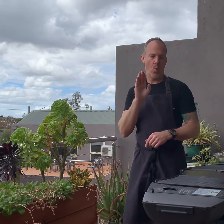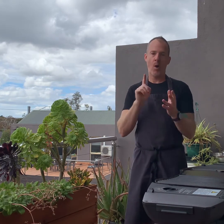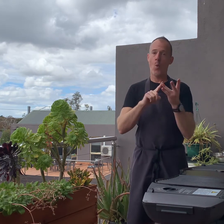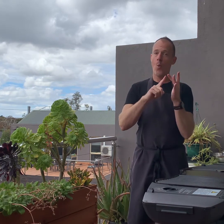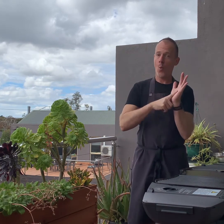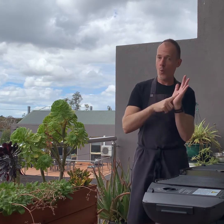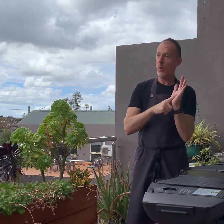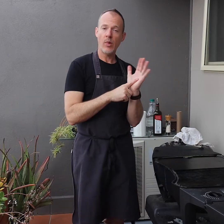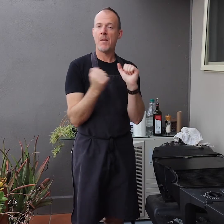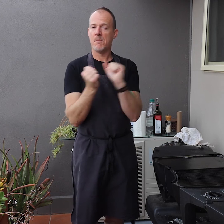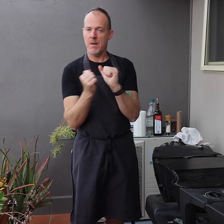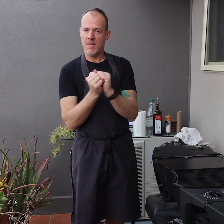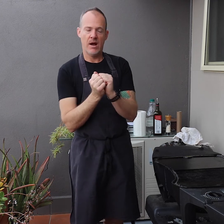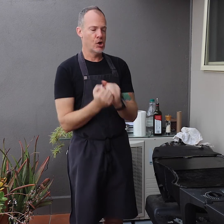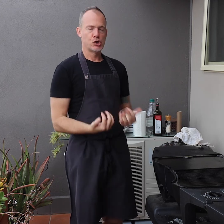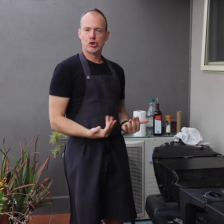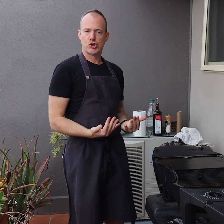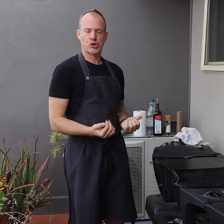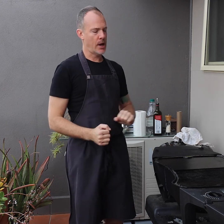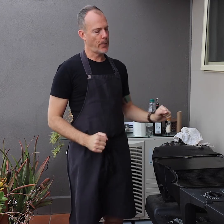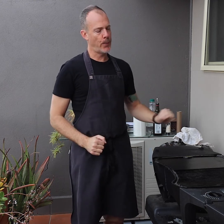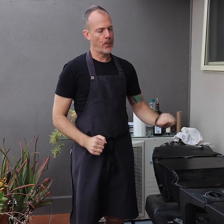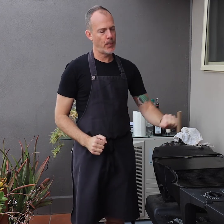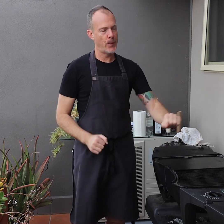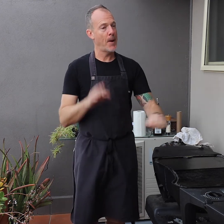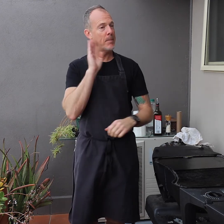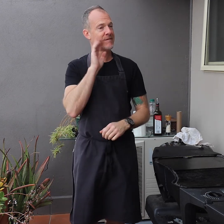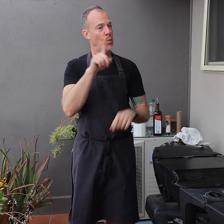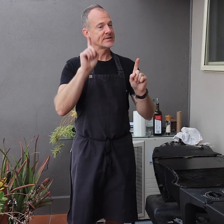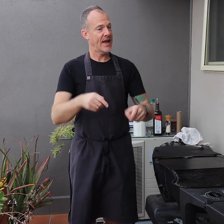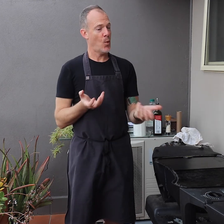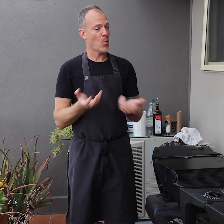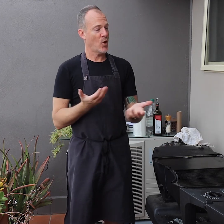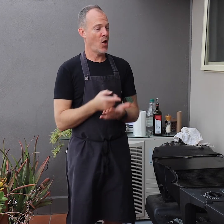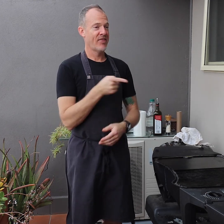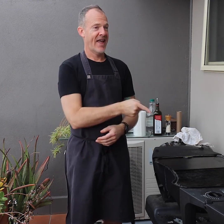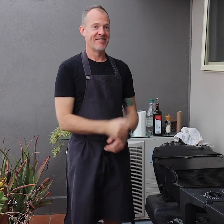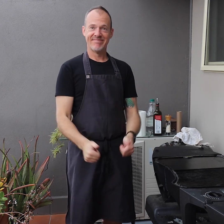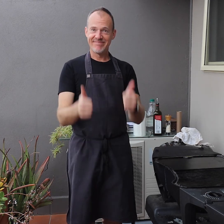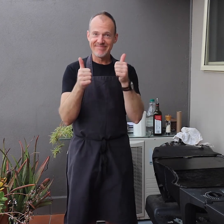follow the same process as before, oil, paper, heat and wipe before you start cooking.